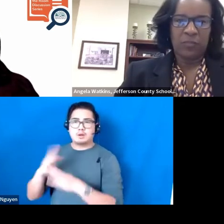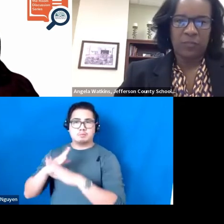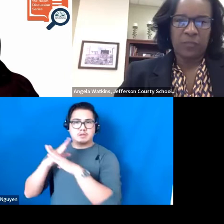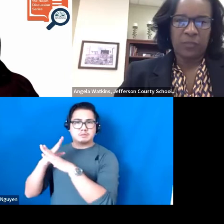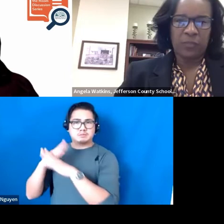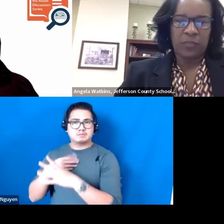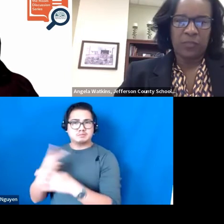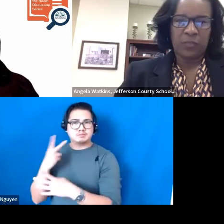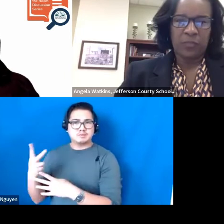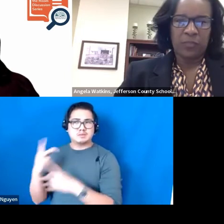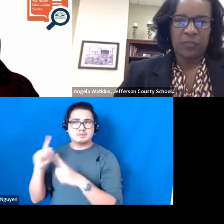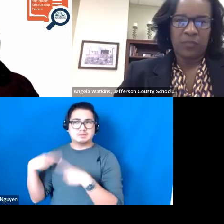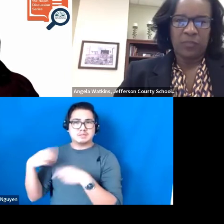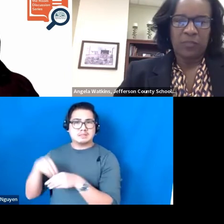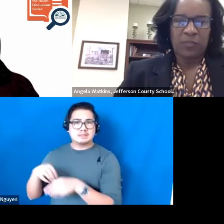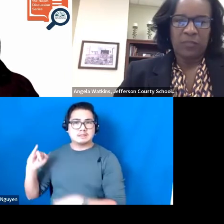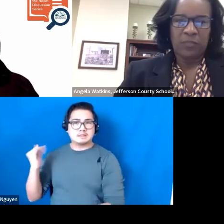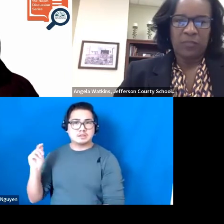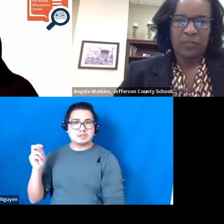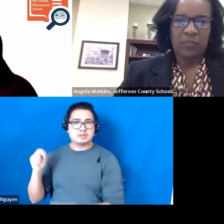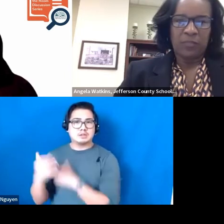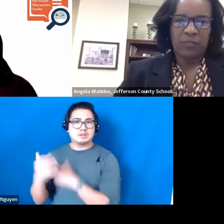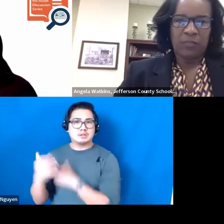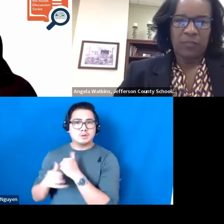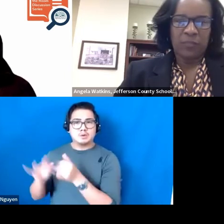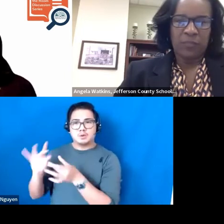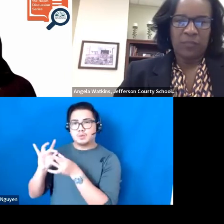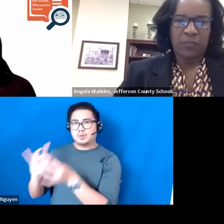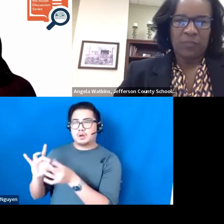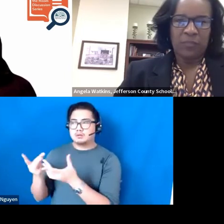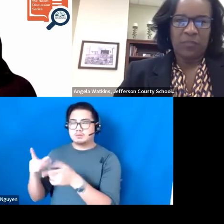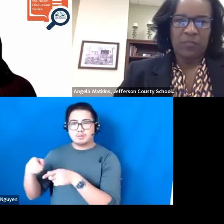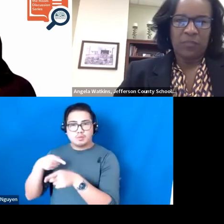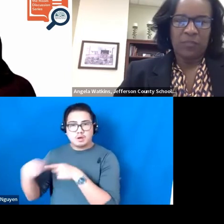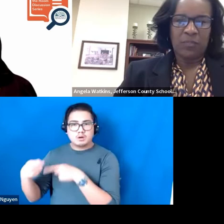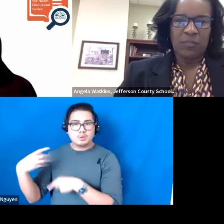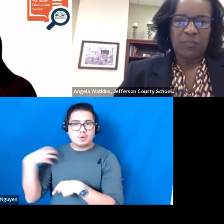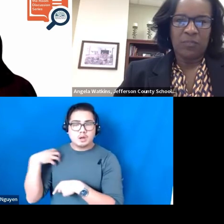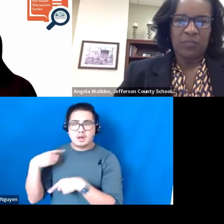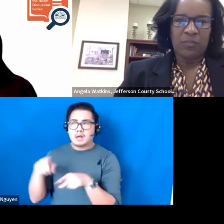Jefferson County with regard to instructional coaching and how are you working to overcome them?